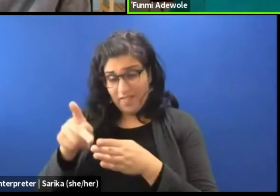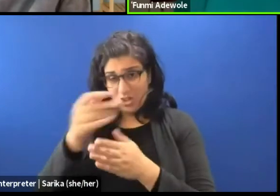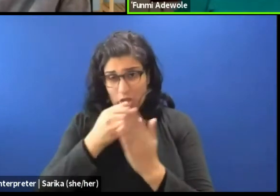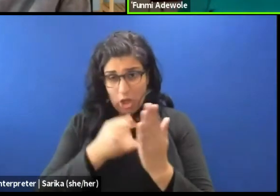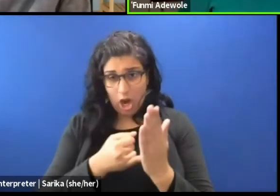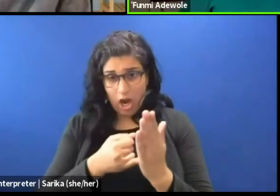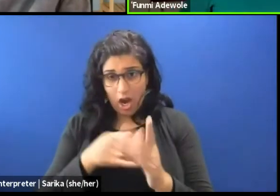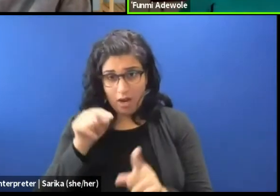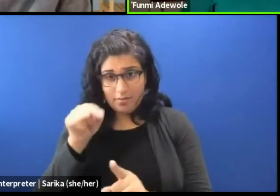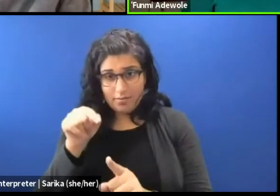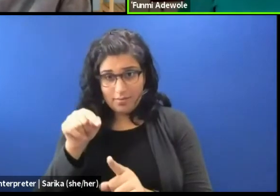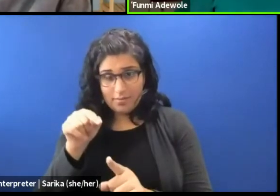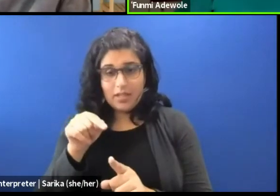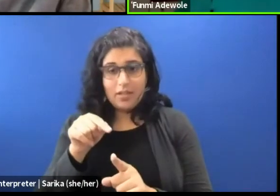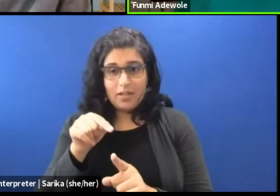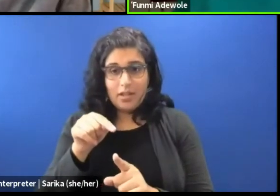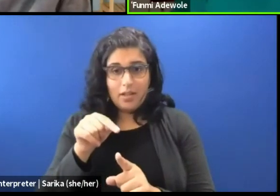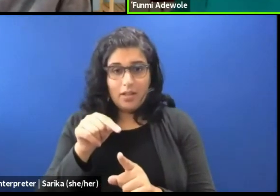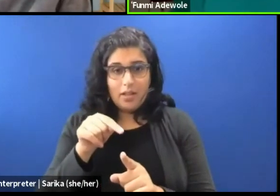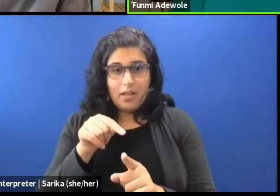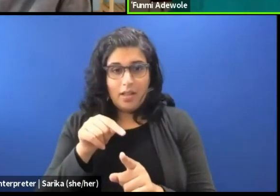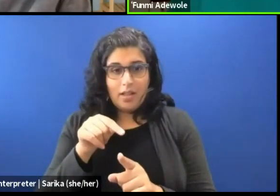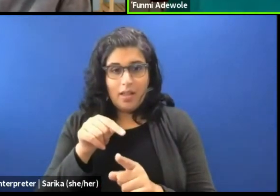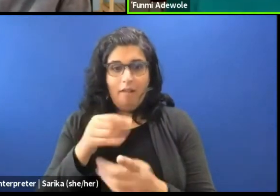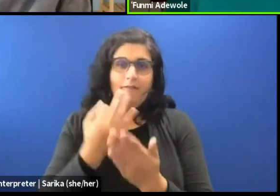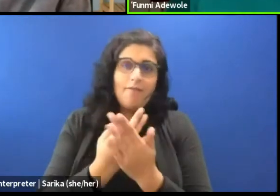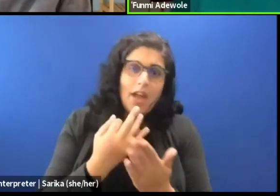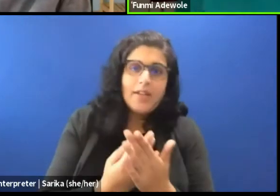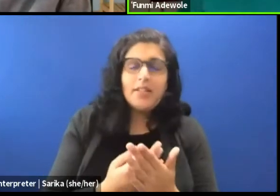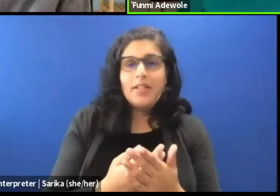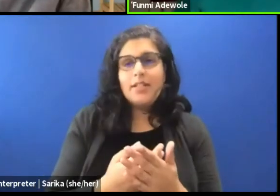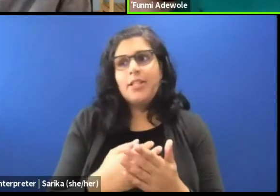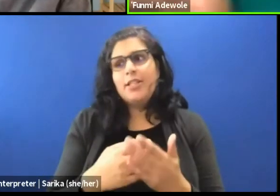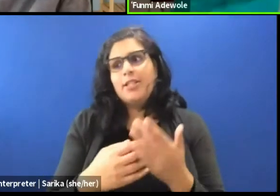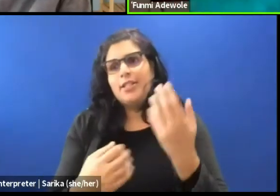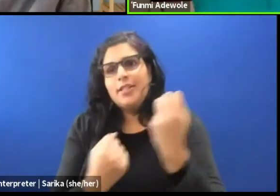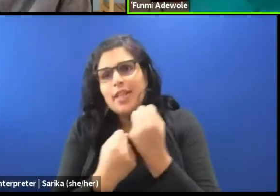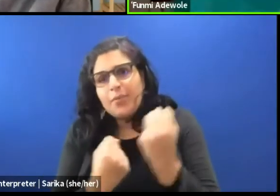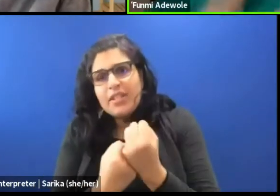professionally art funded, subsidized, funded by the government,